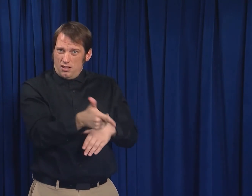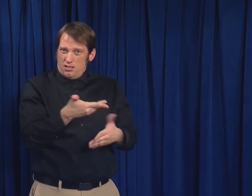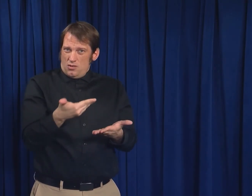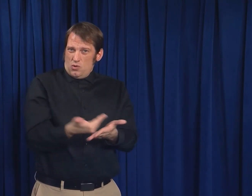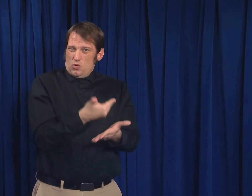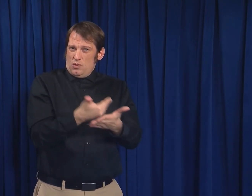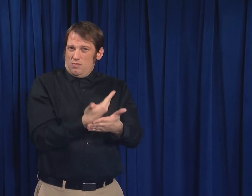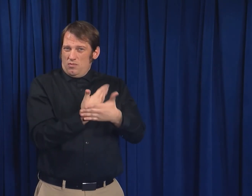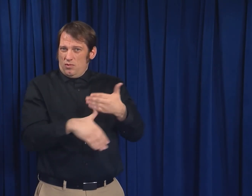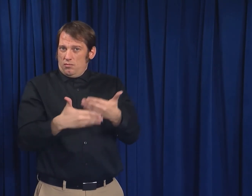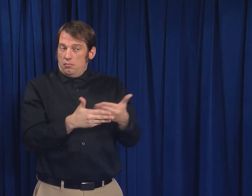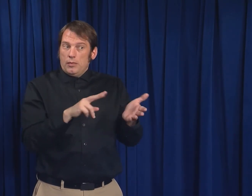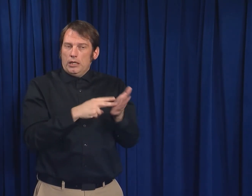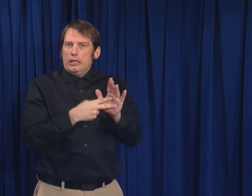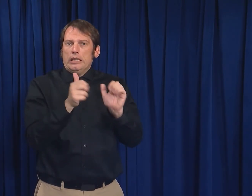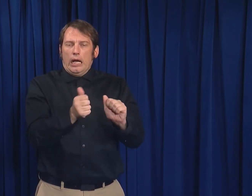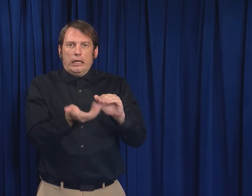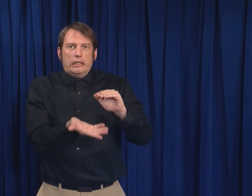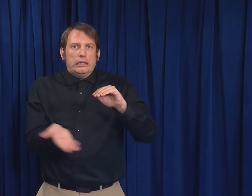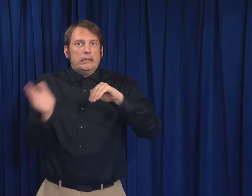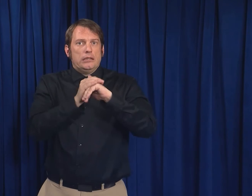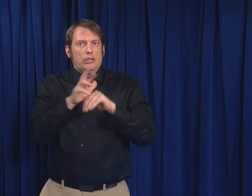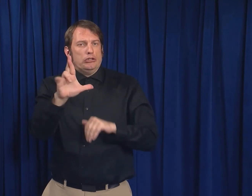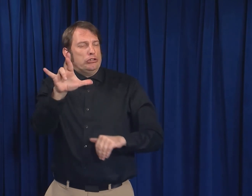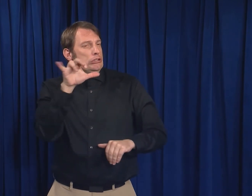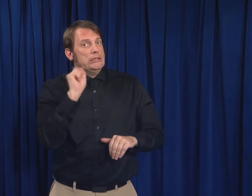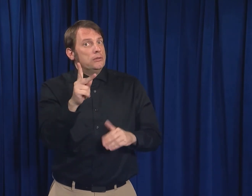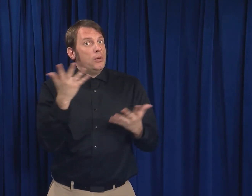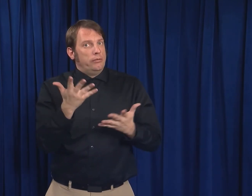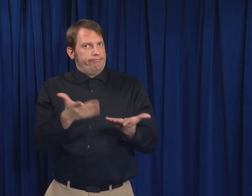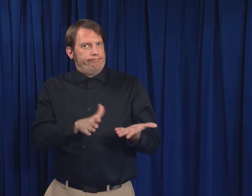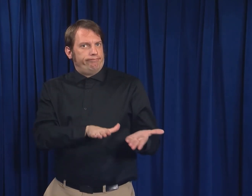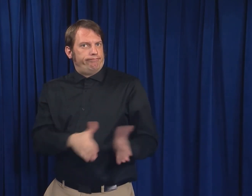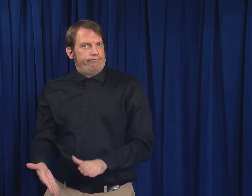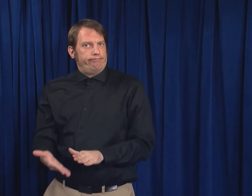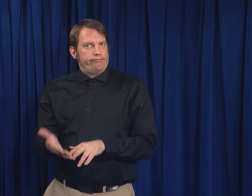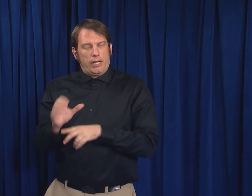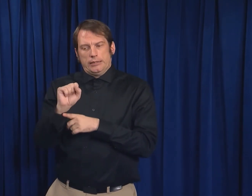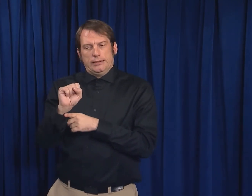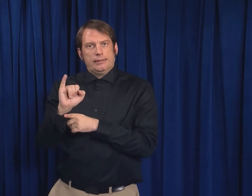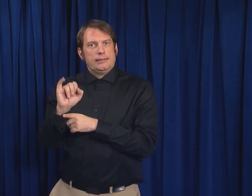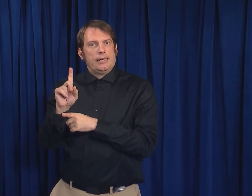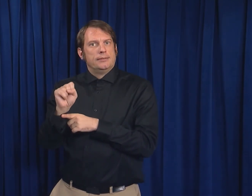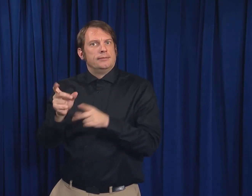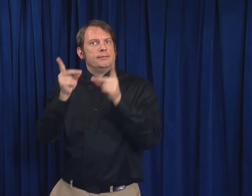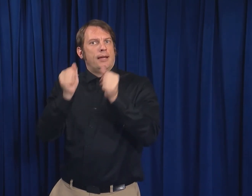the risk of sudden infant death syndrome (SIDS)